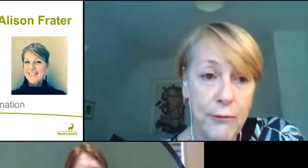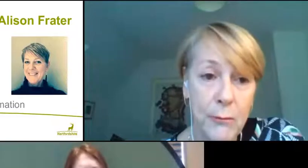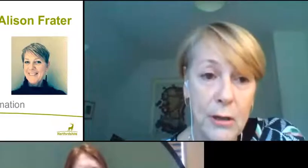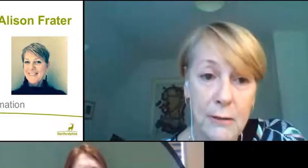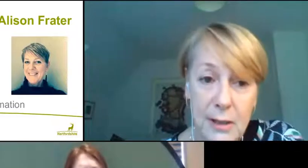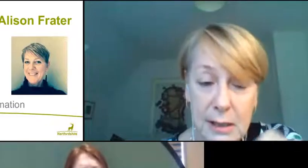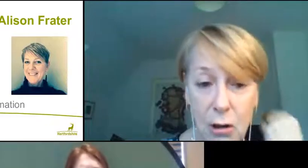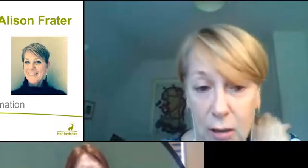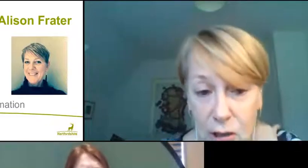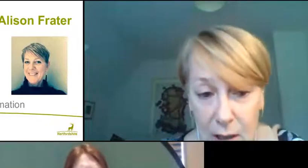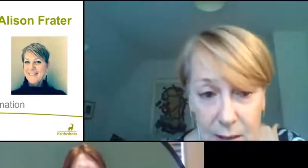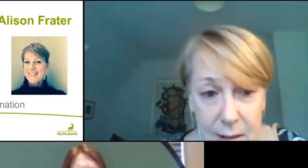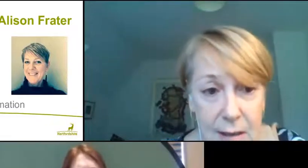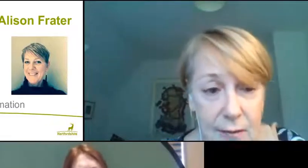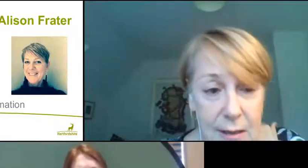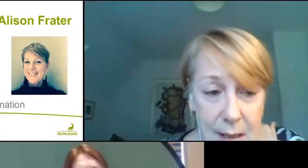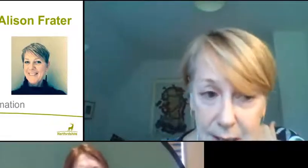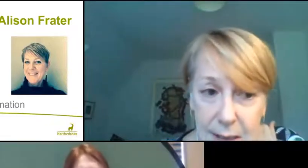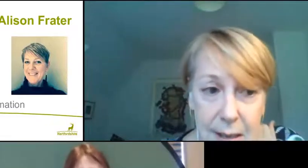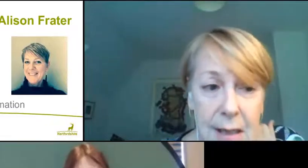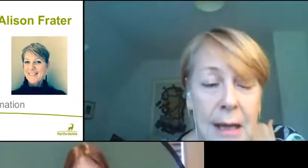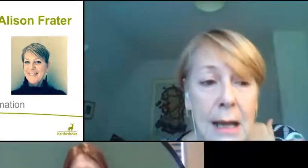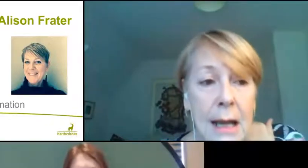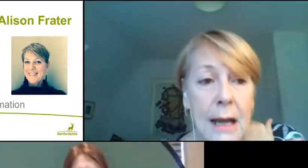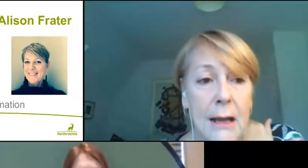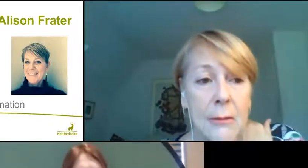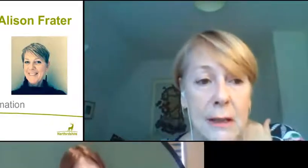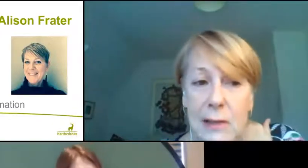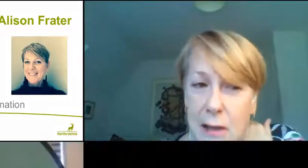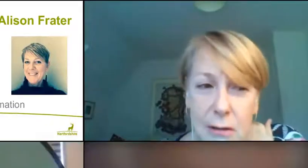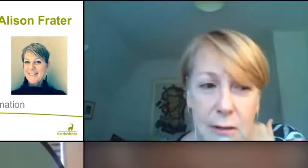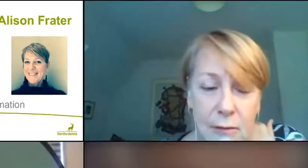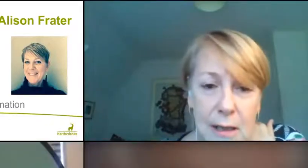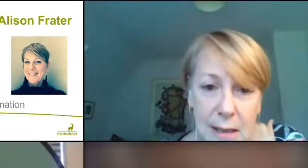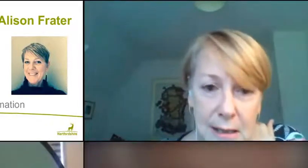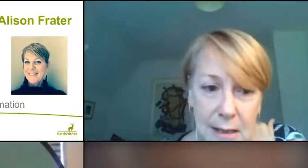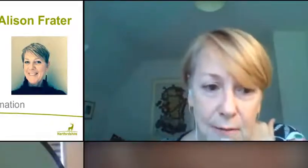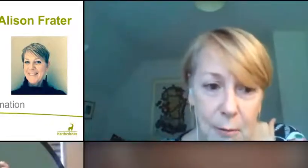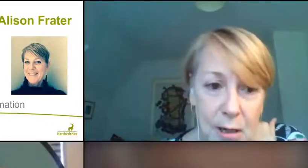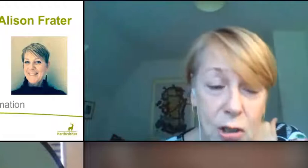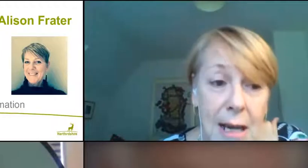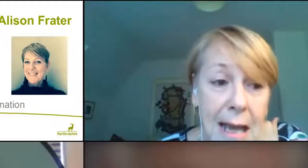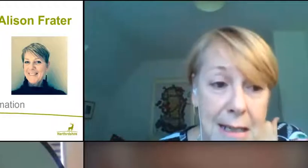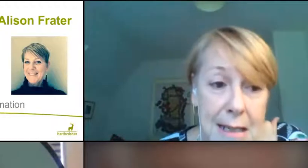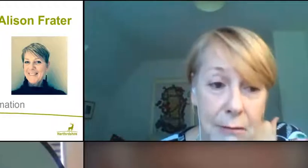from the University College London. It's fantastic - gives loads of really decent information and